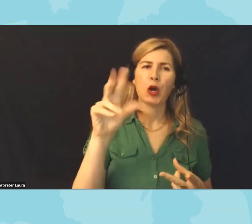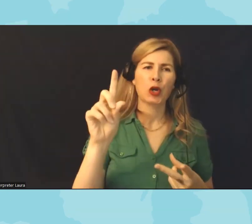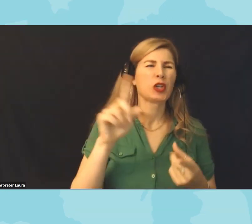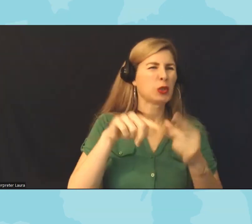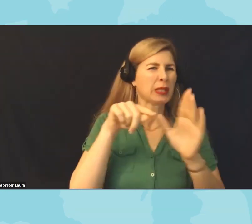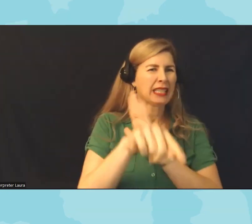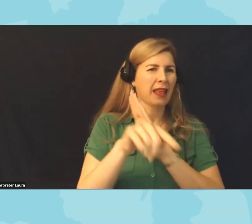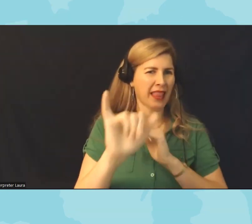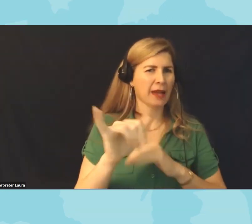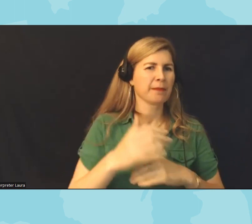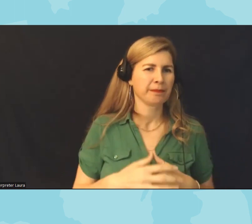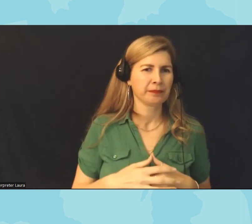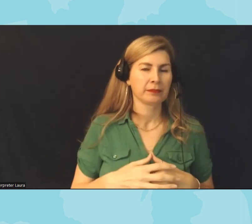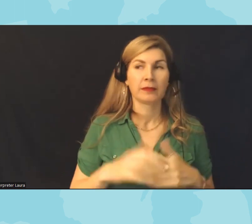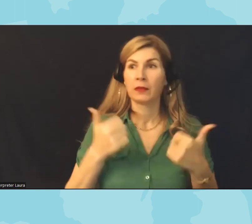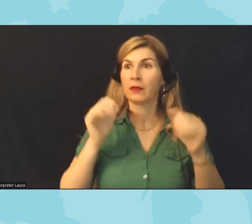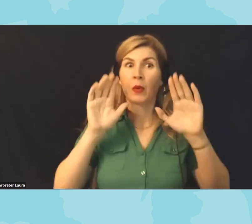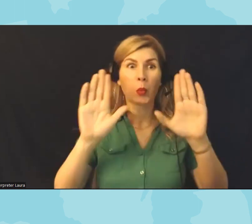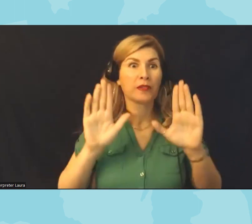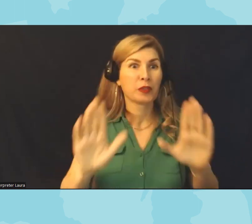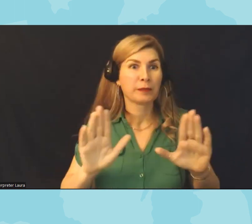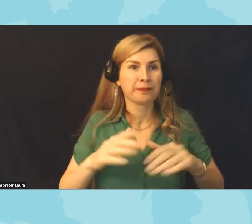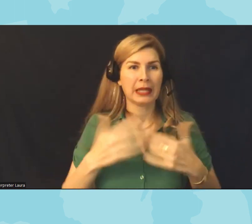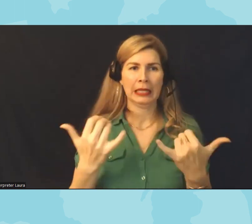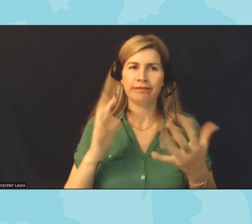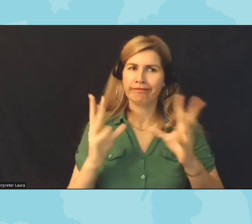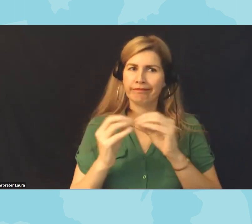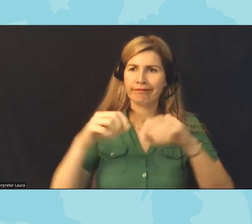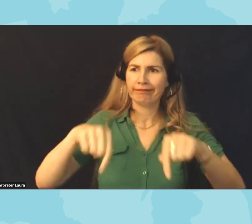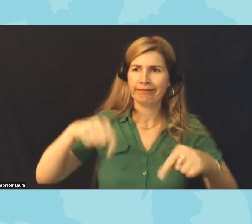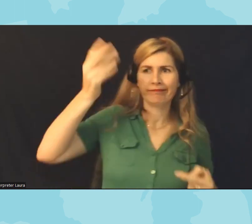wonderful well if everyone is ready we only have an hour and so I would love to go ahead and get